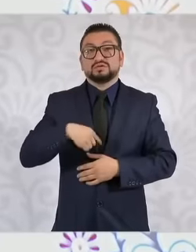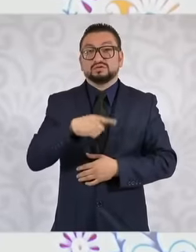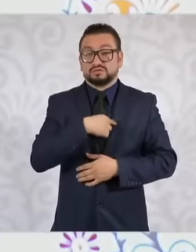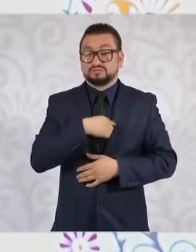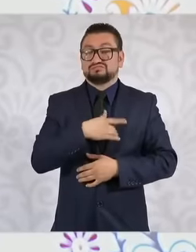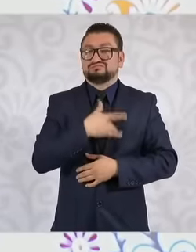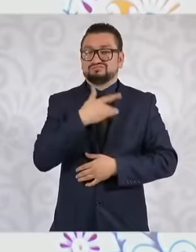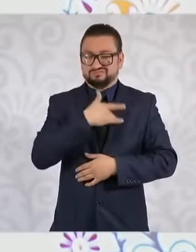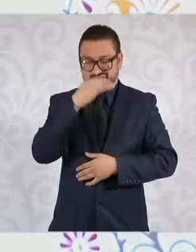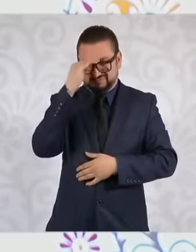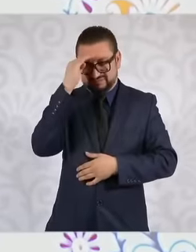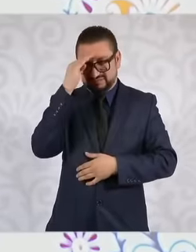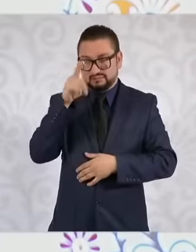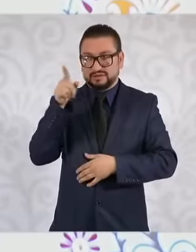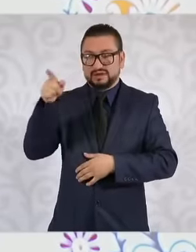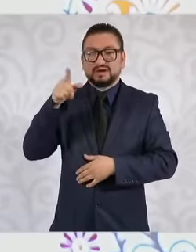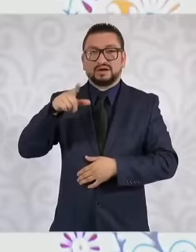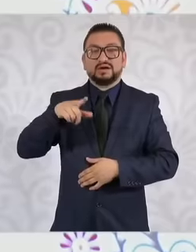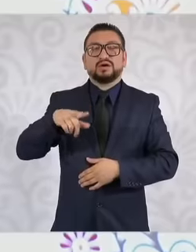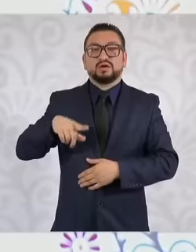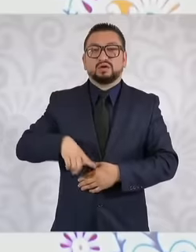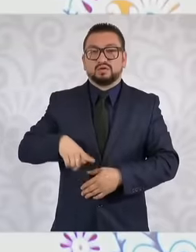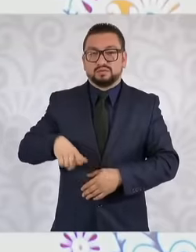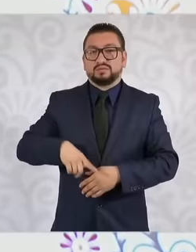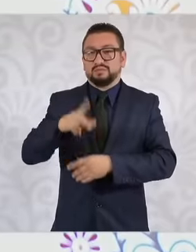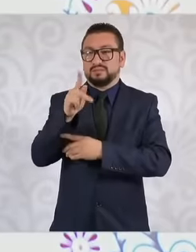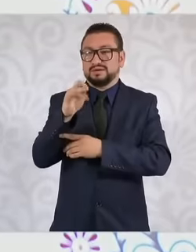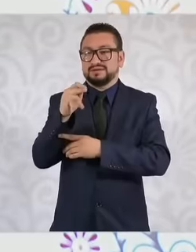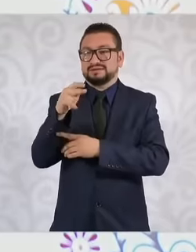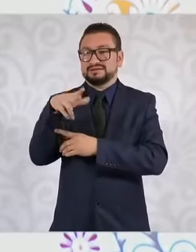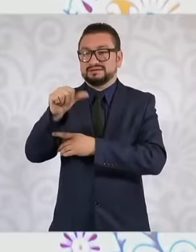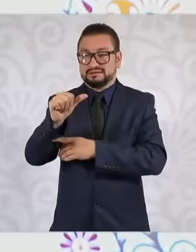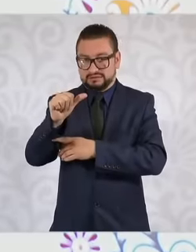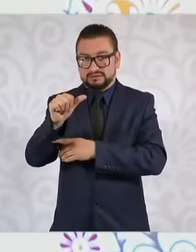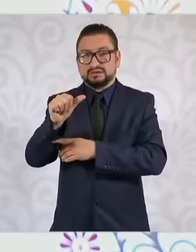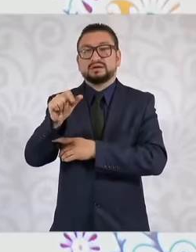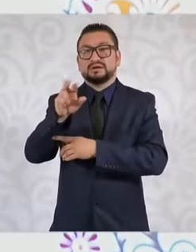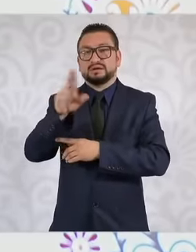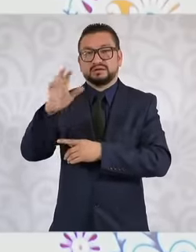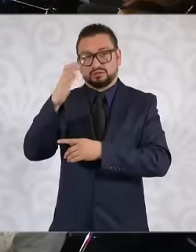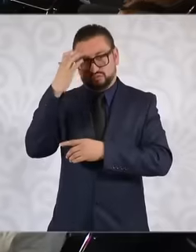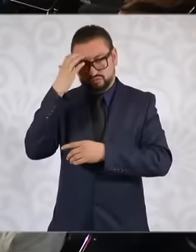the Palestinian state should be known in all its magnitude just like the state of Israel.